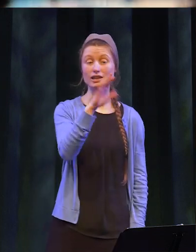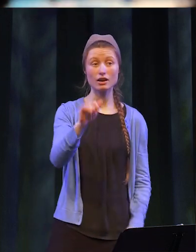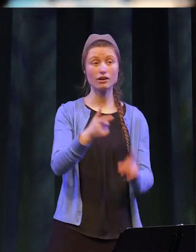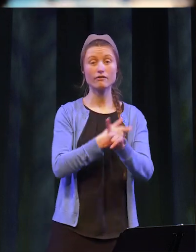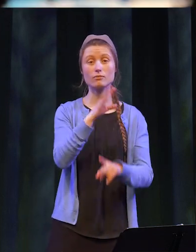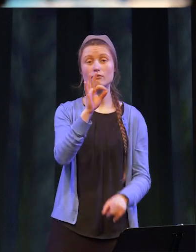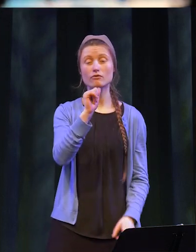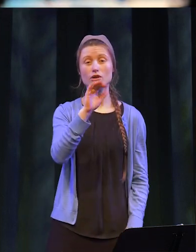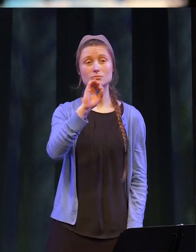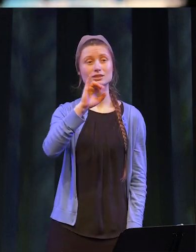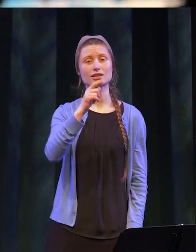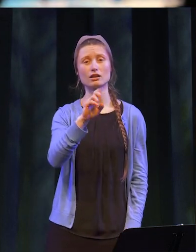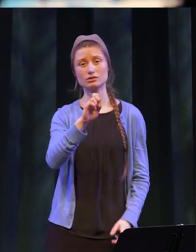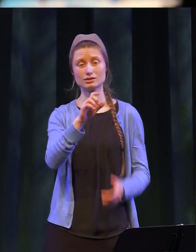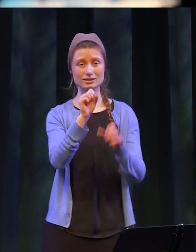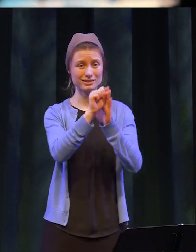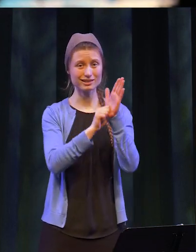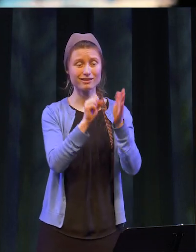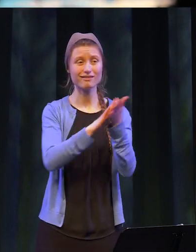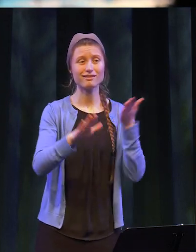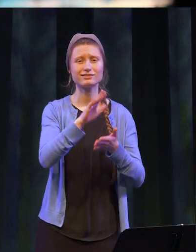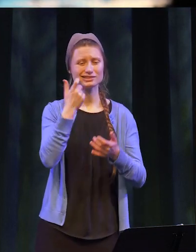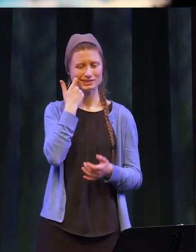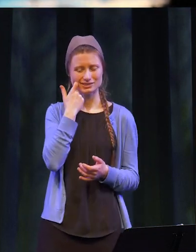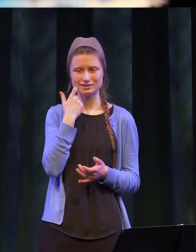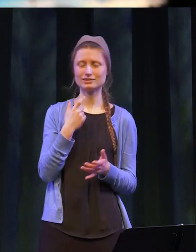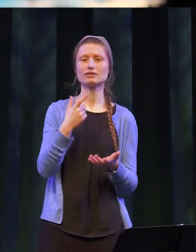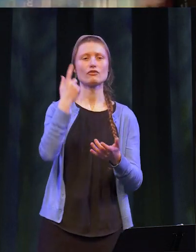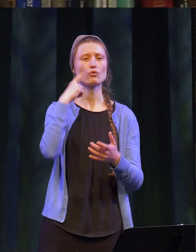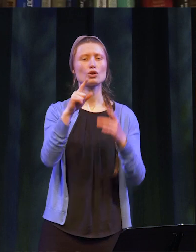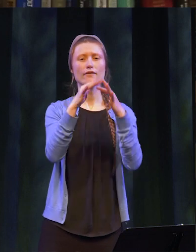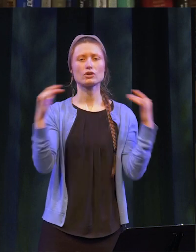Farmingdale State College who recently received the inaugural diversity equity and inclusion